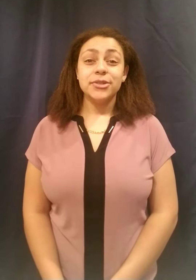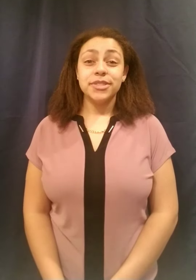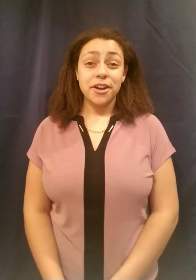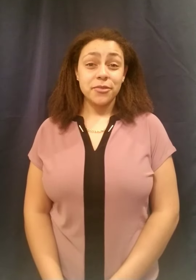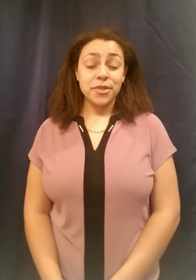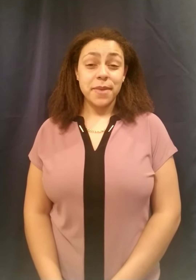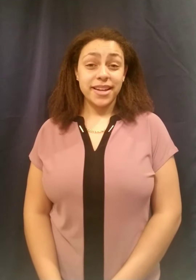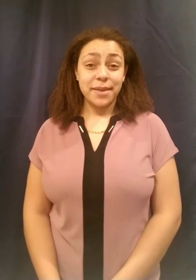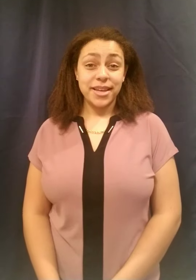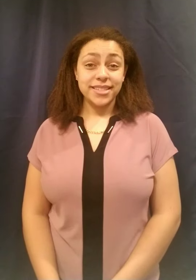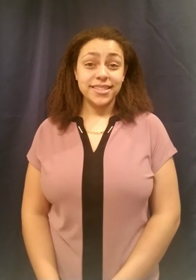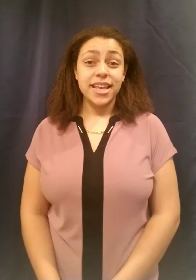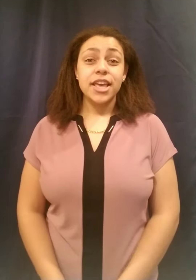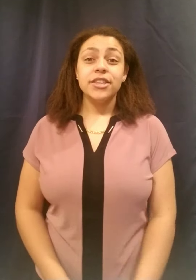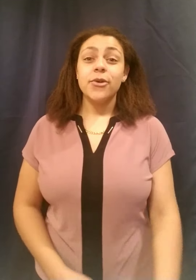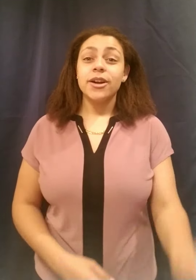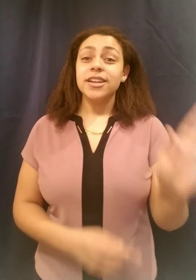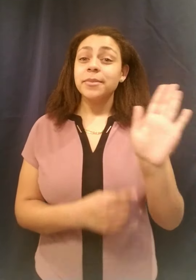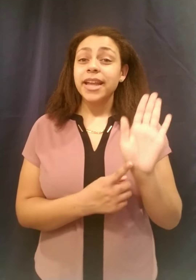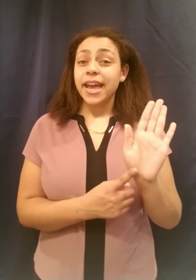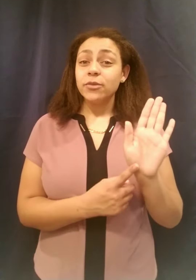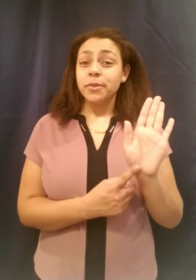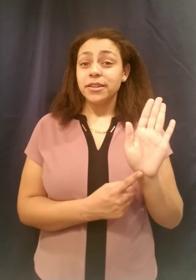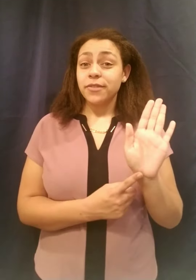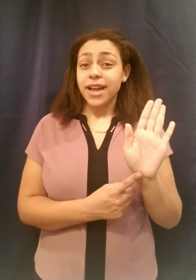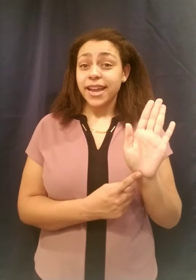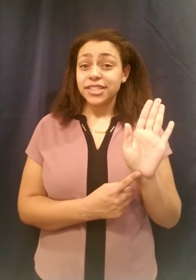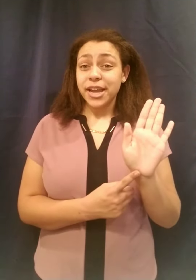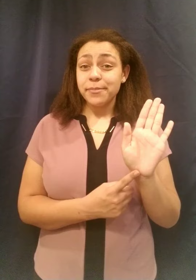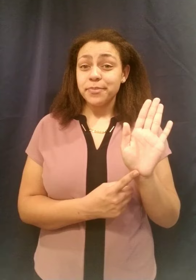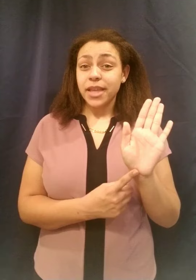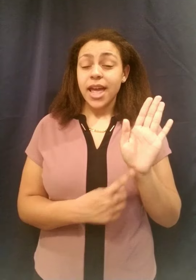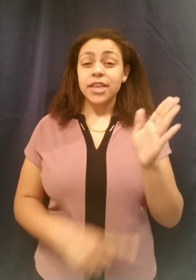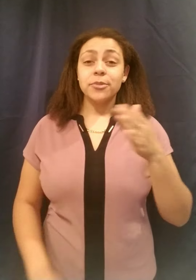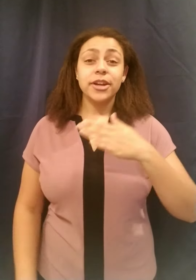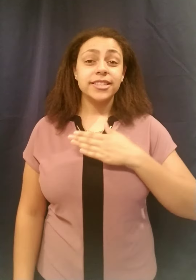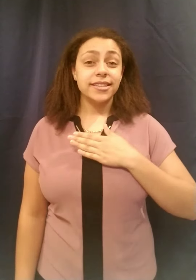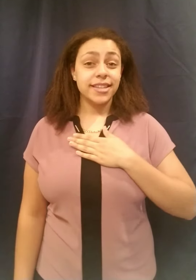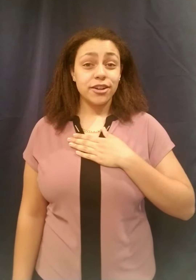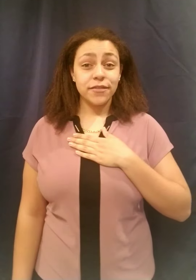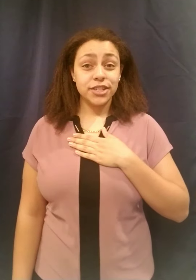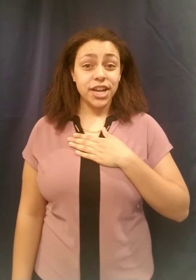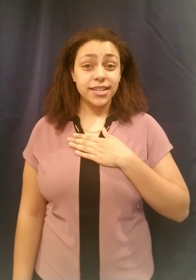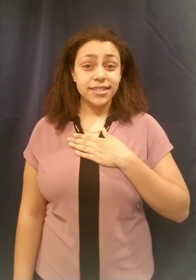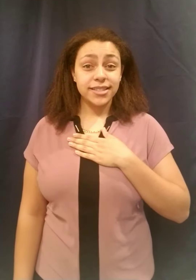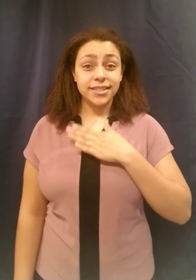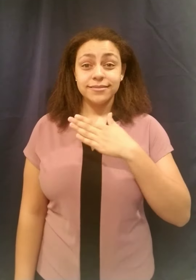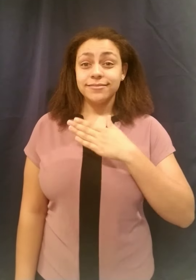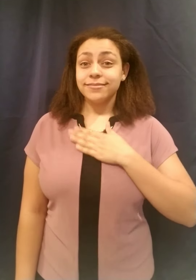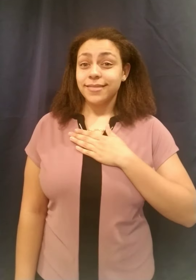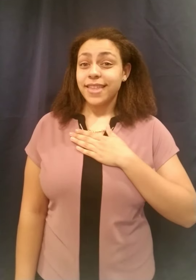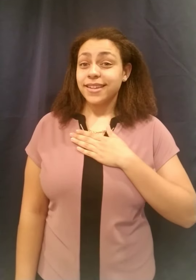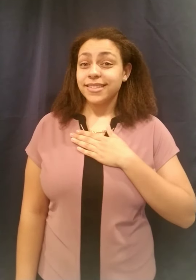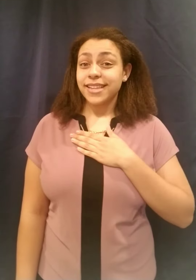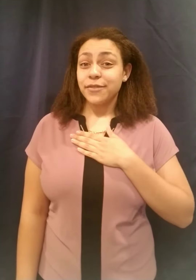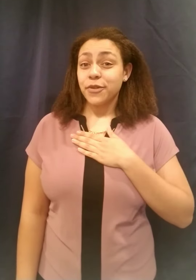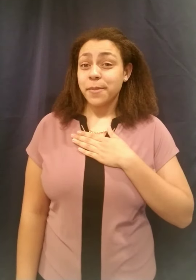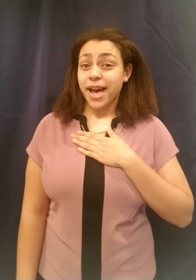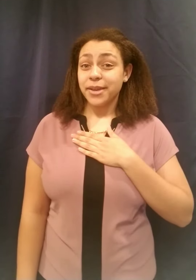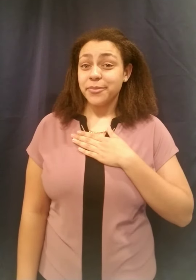To start with "my name is", your dominant hand will be in a flat handshape, you'll bring it to the center of your chest, and that is the sign for "my".